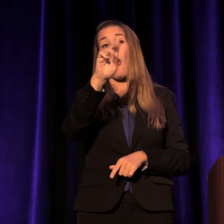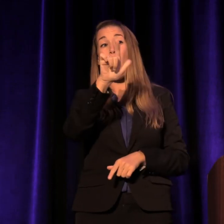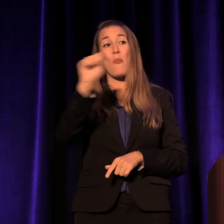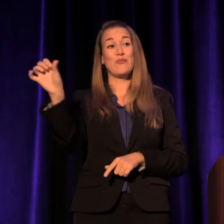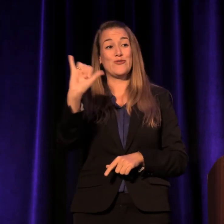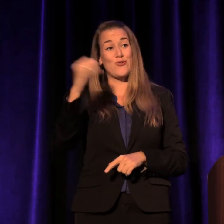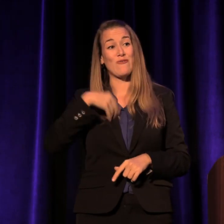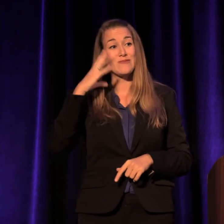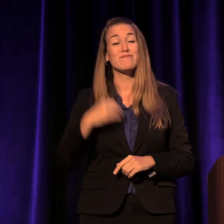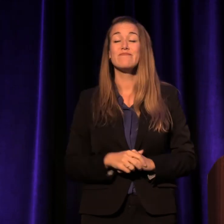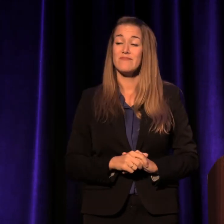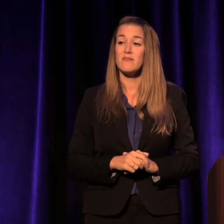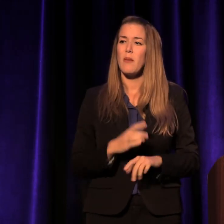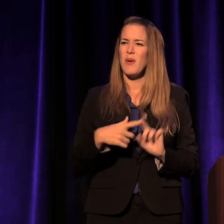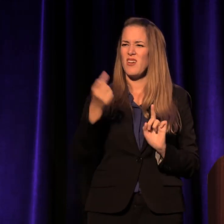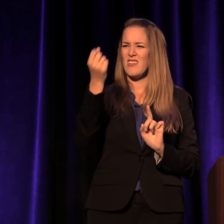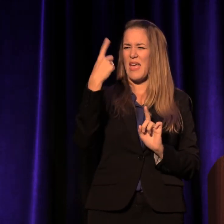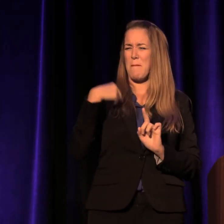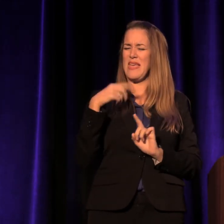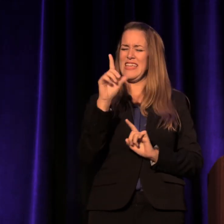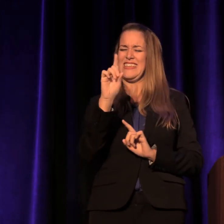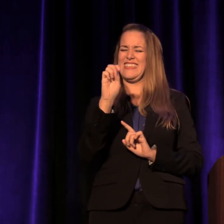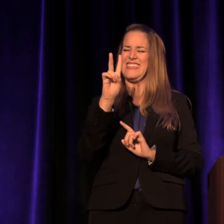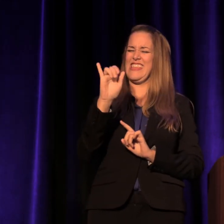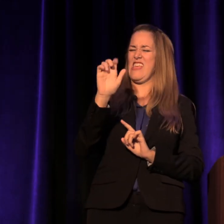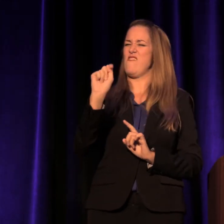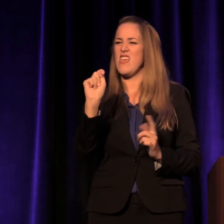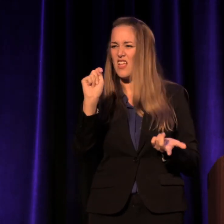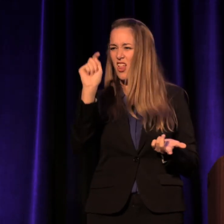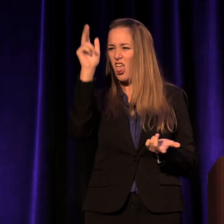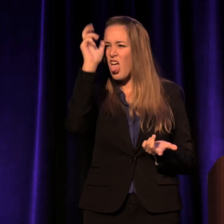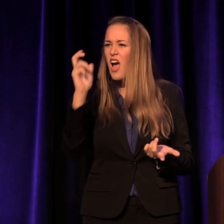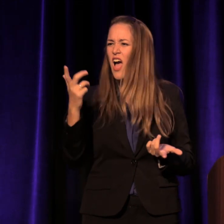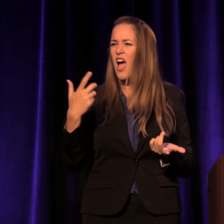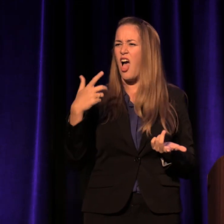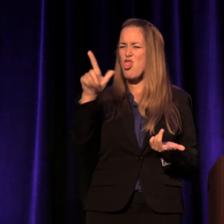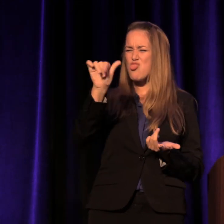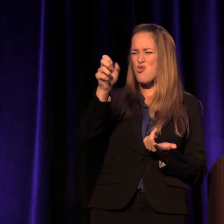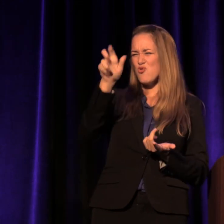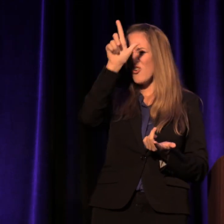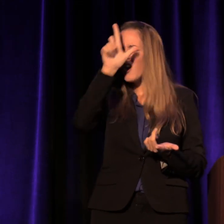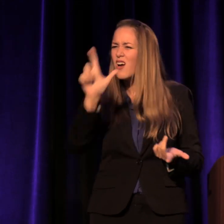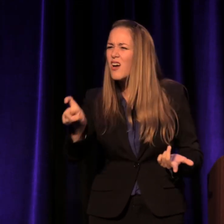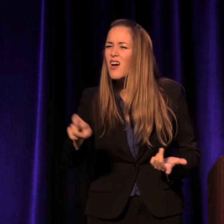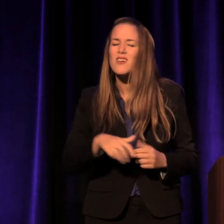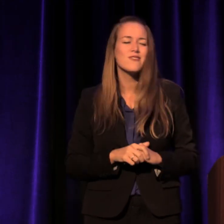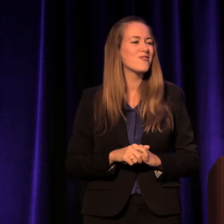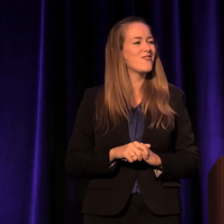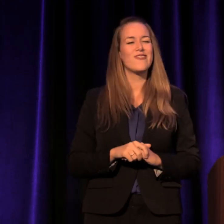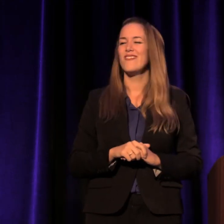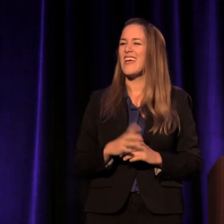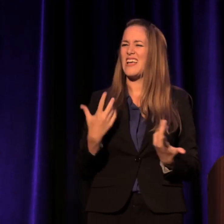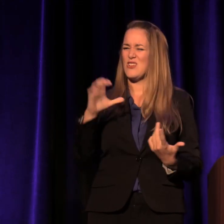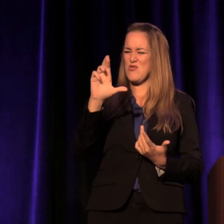But I'm not a deviant and I'm not a loser and I'm not a criminal